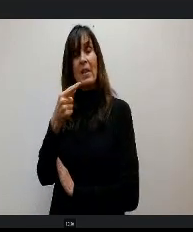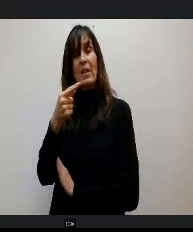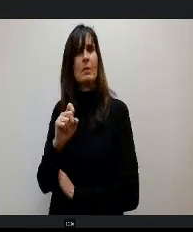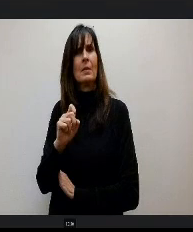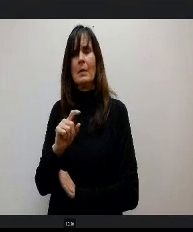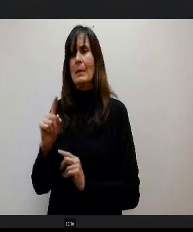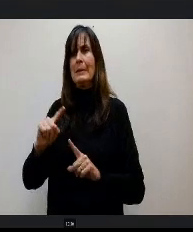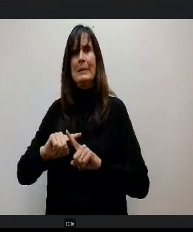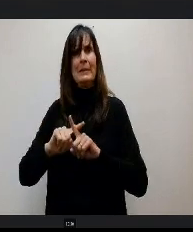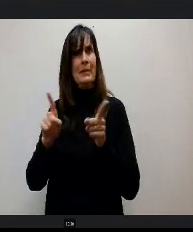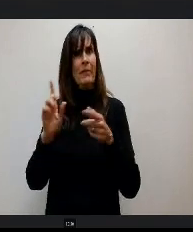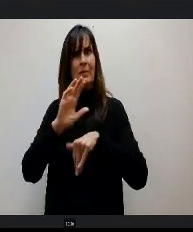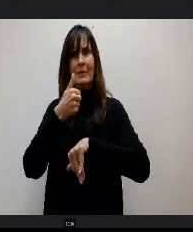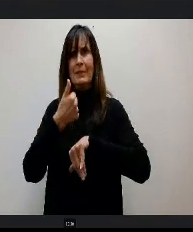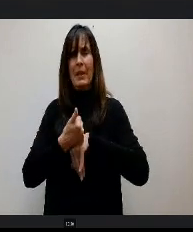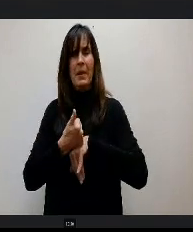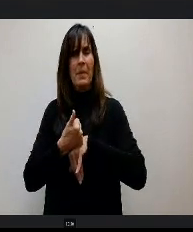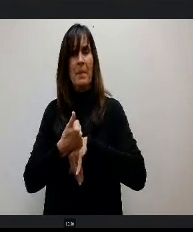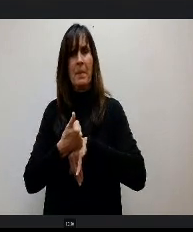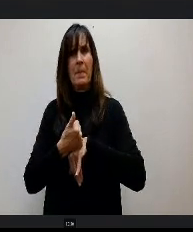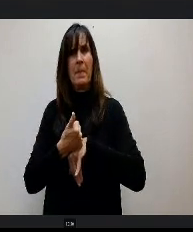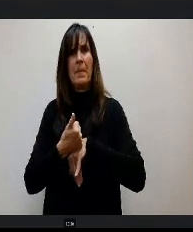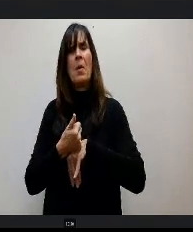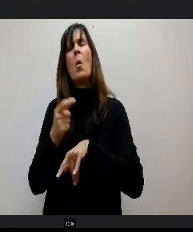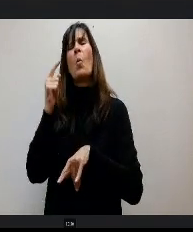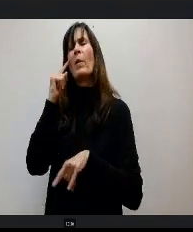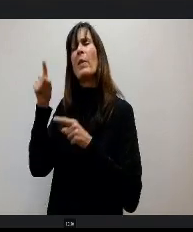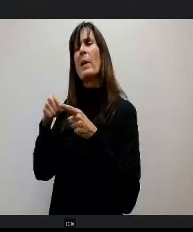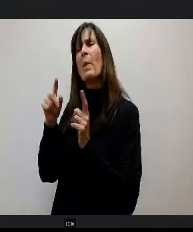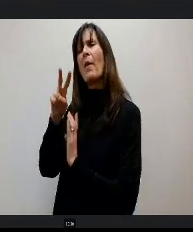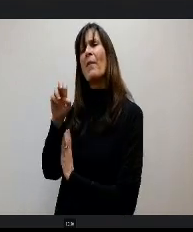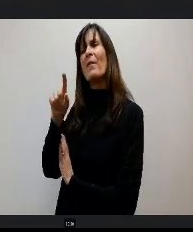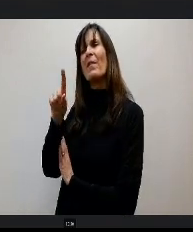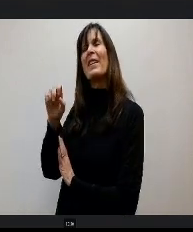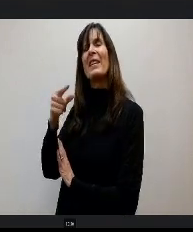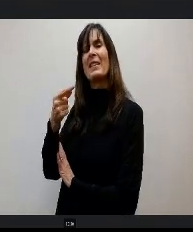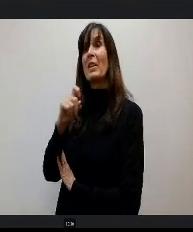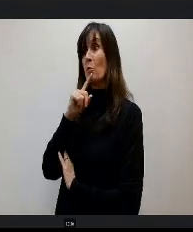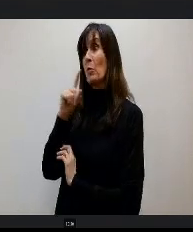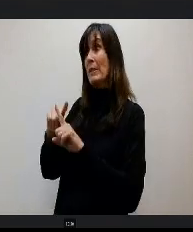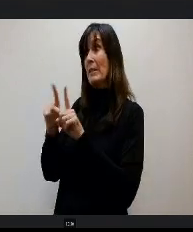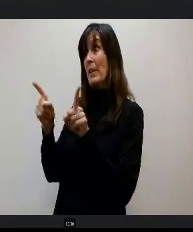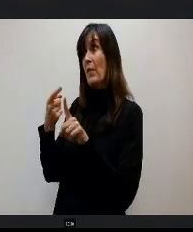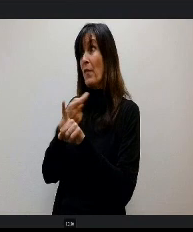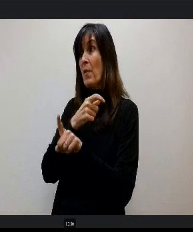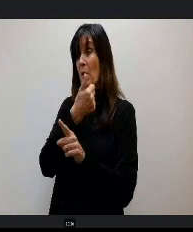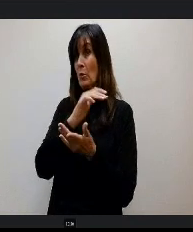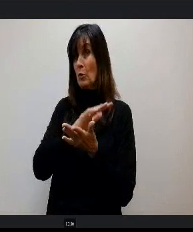format there. And what did you guys think of the village since that was kind of really different from the schools that you guys go to? I thought it